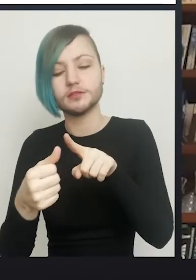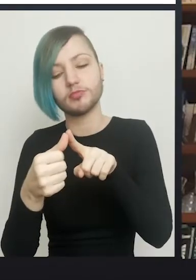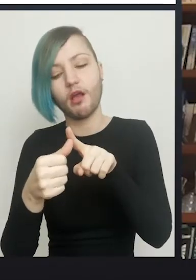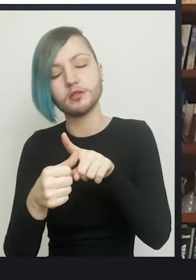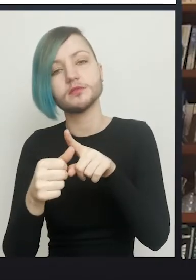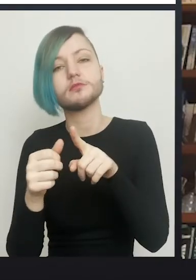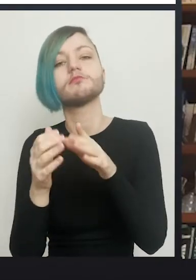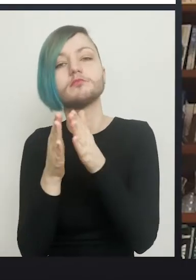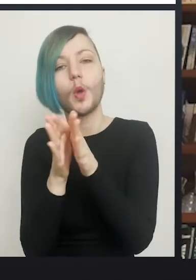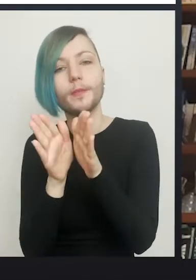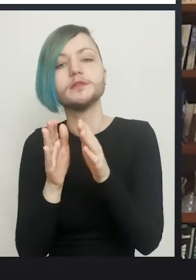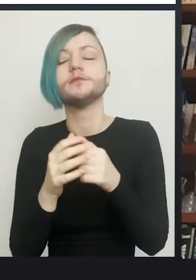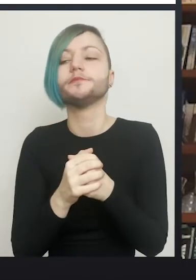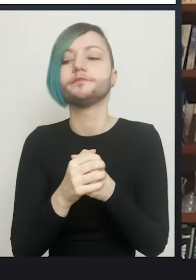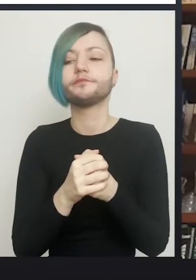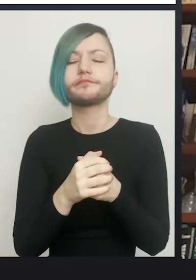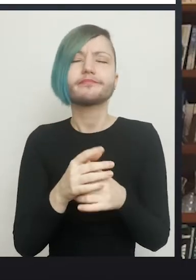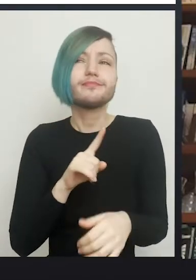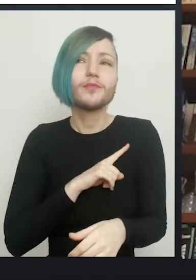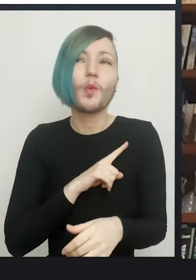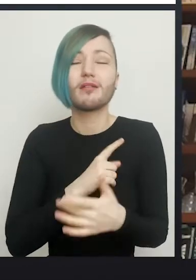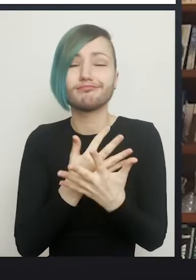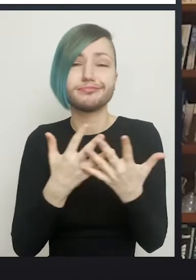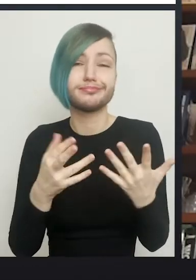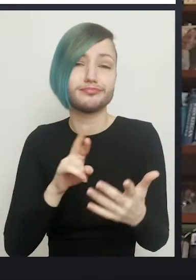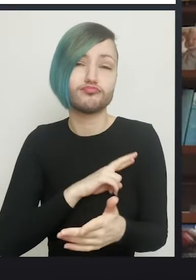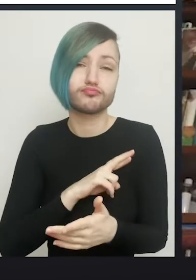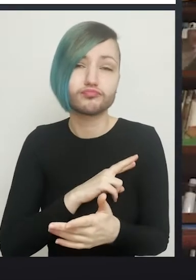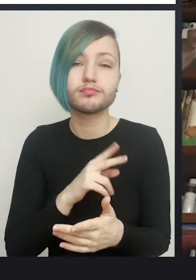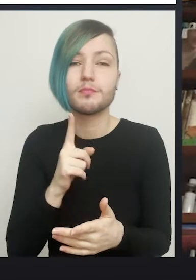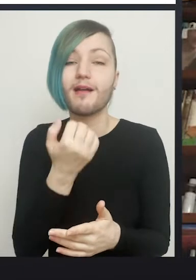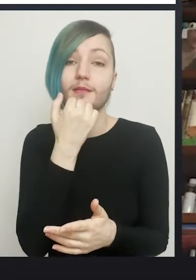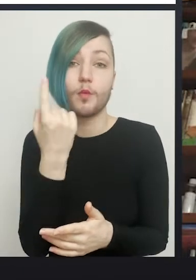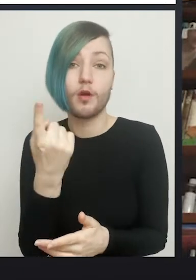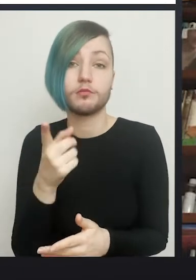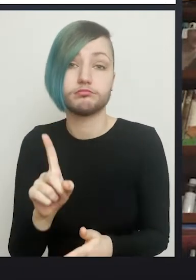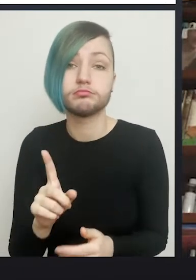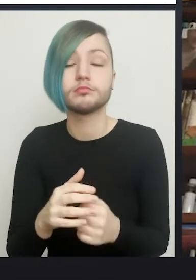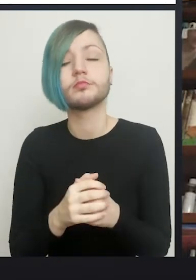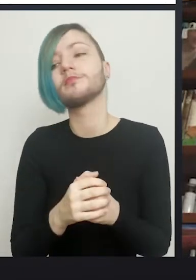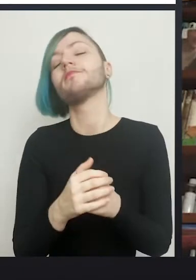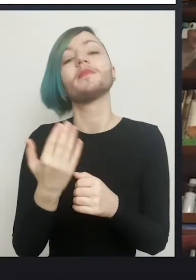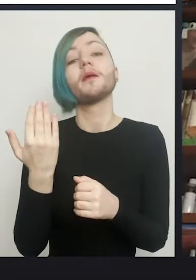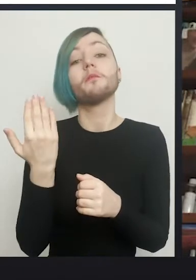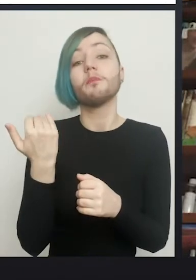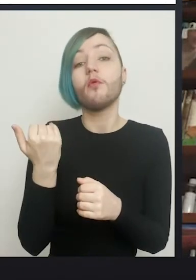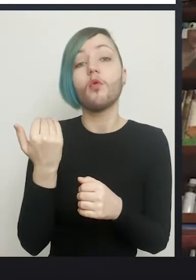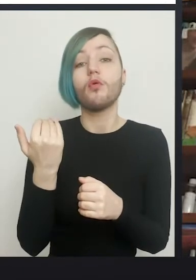This is for a number of reasons, principally though before we used to do this, we used to bring